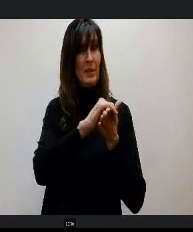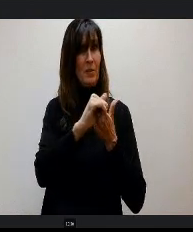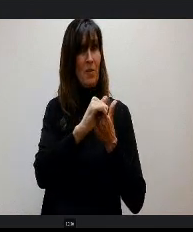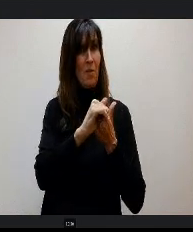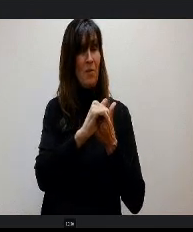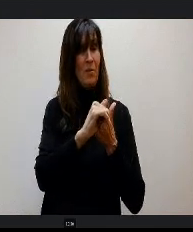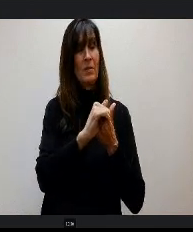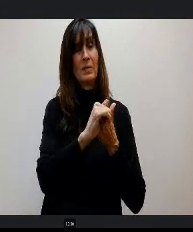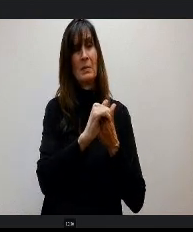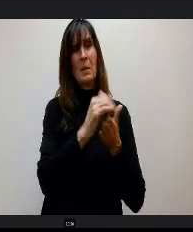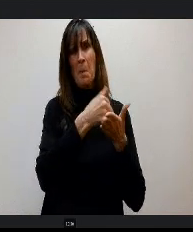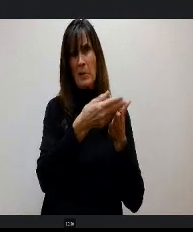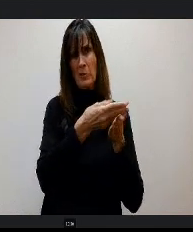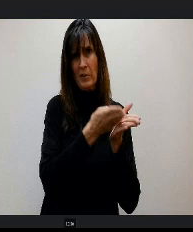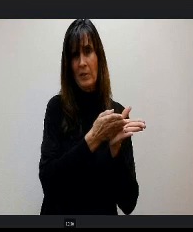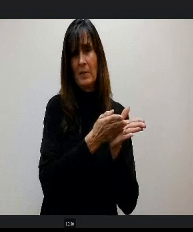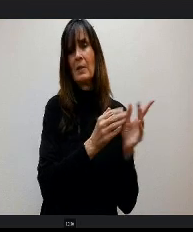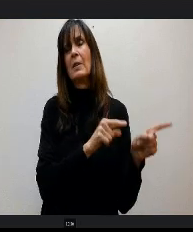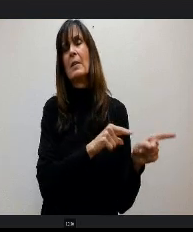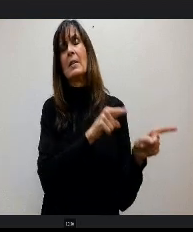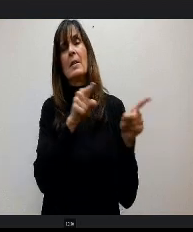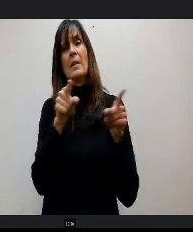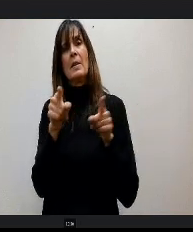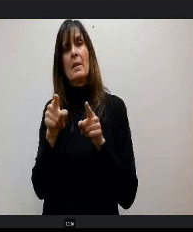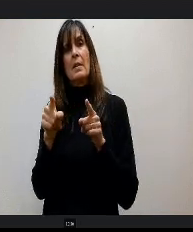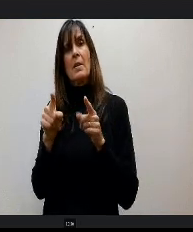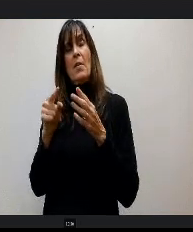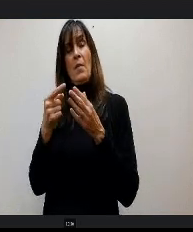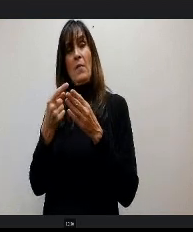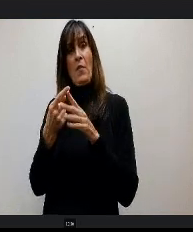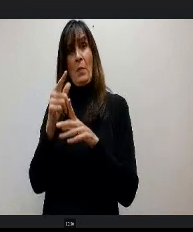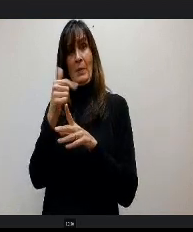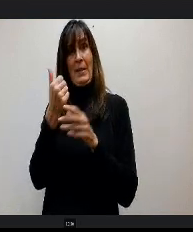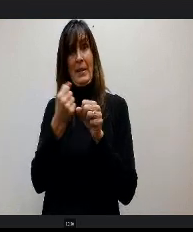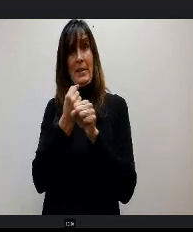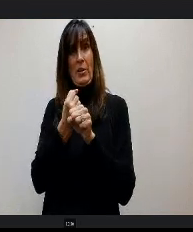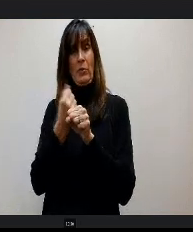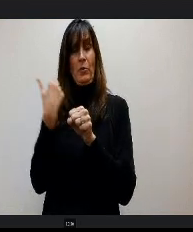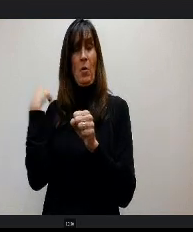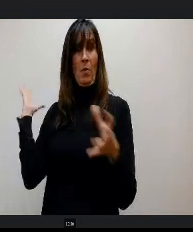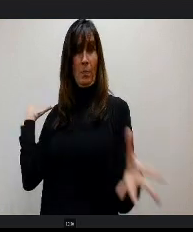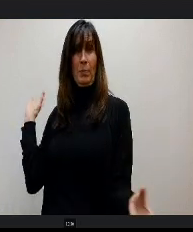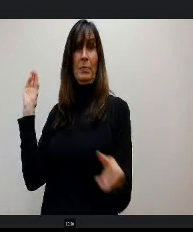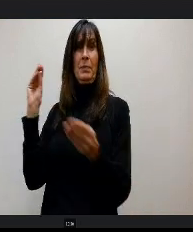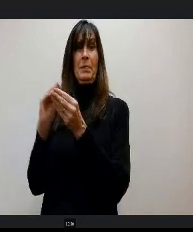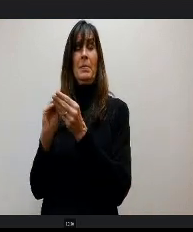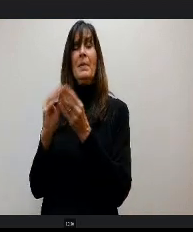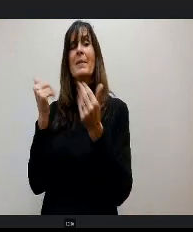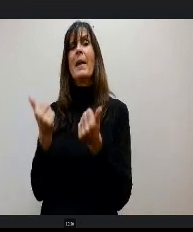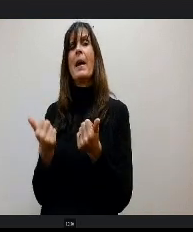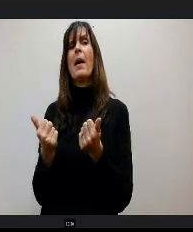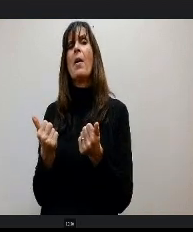Since its inception over 10 years ago it's almost 270 million